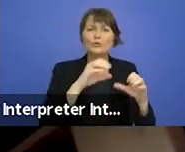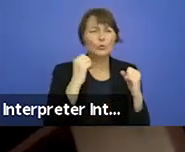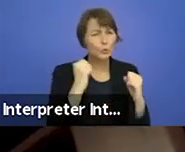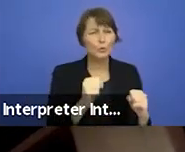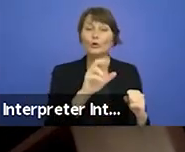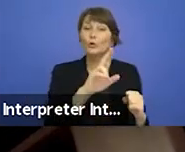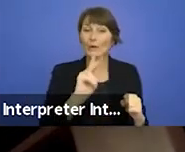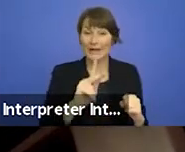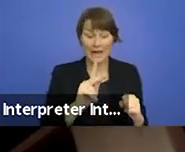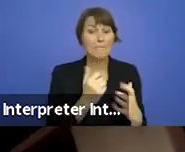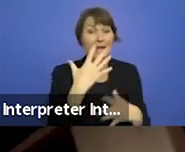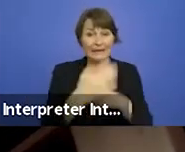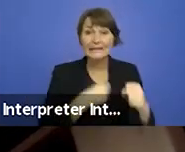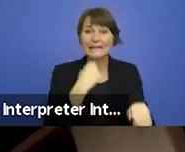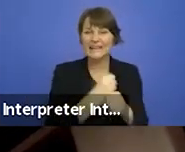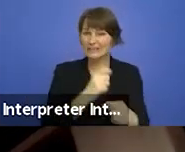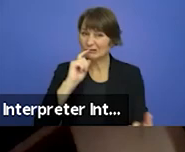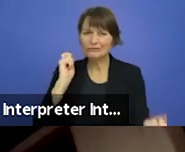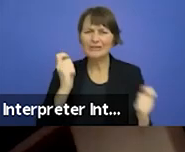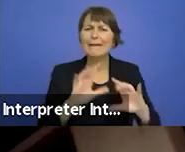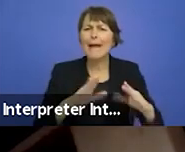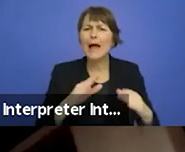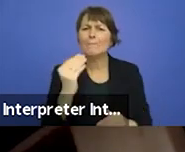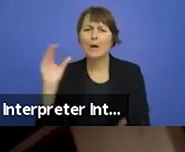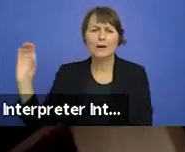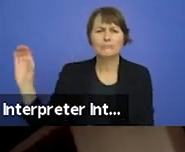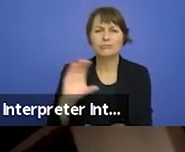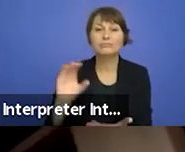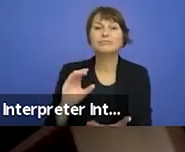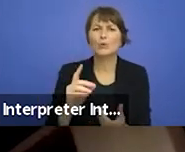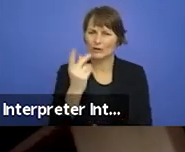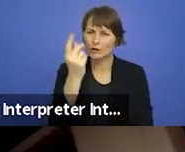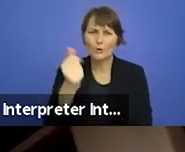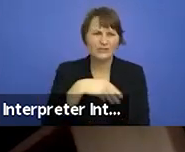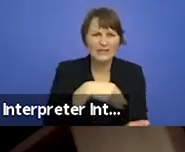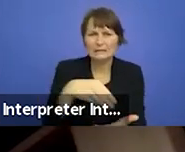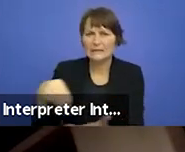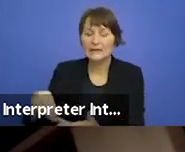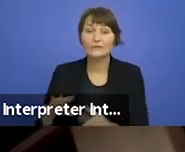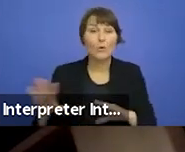suddenly on its knees. Huge organizations had to suddenly dedicate all their energy and resource